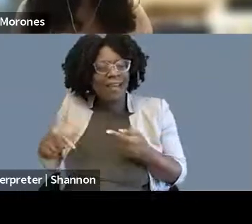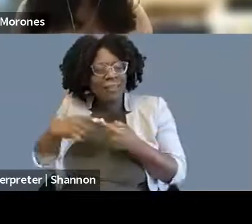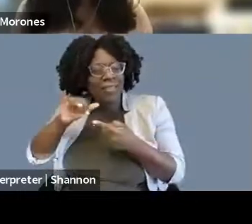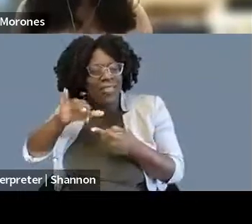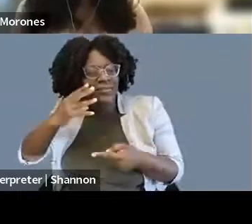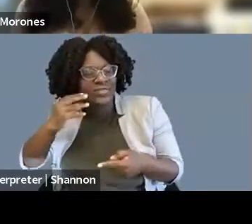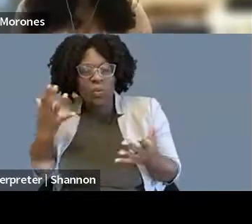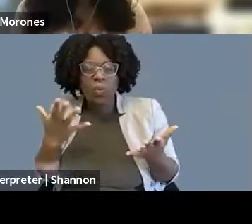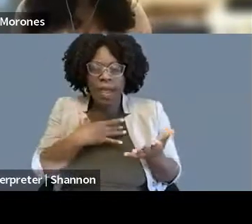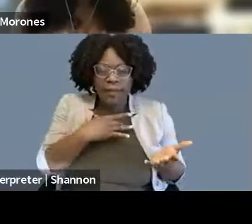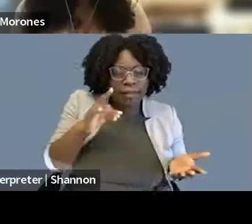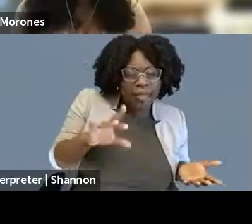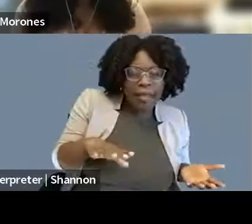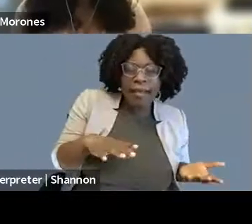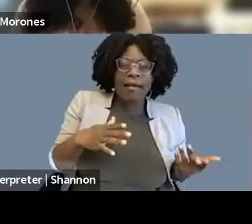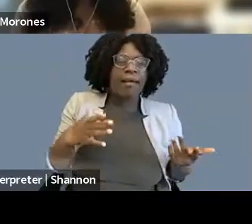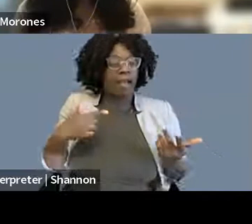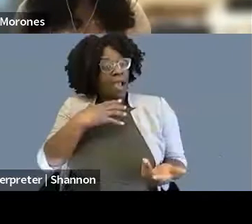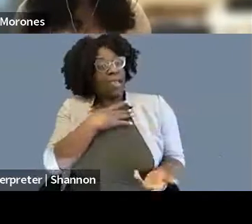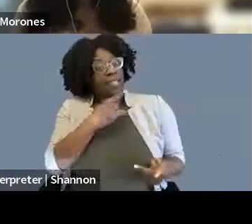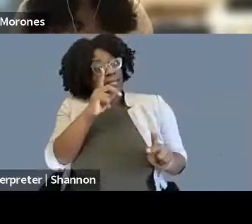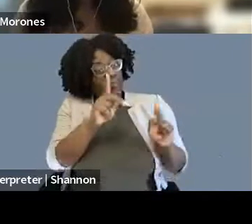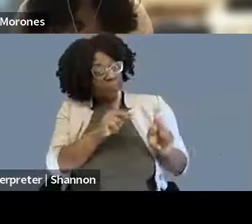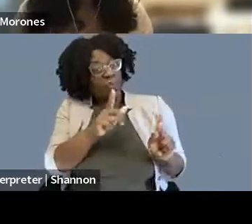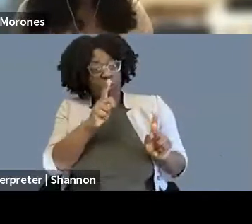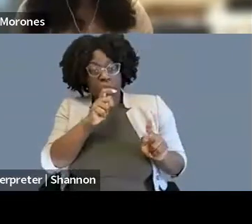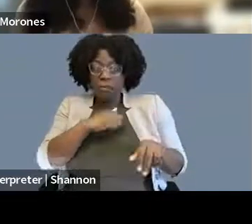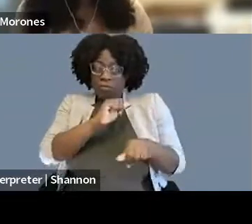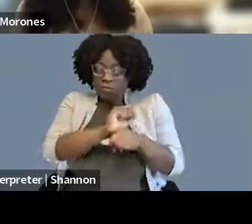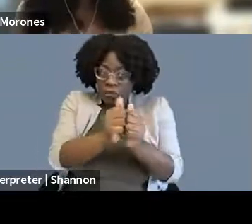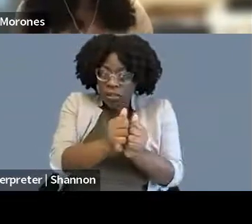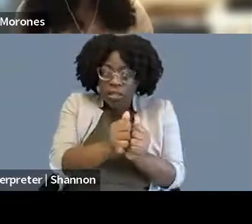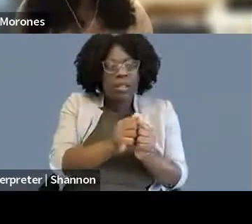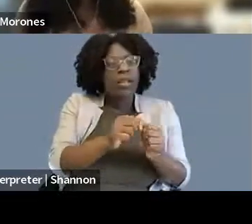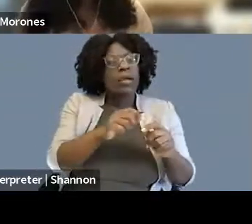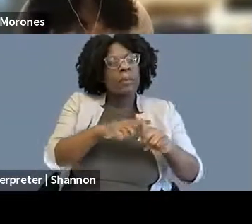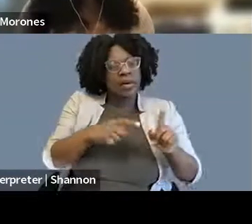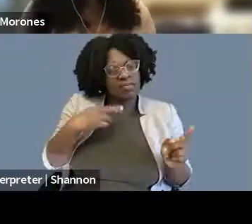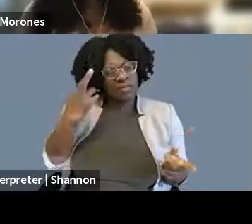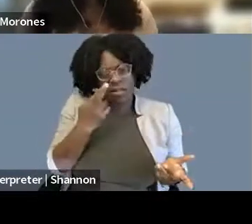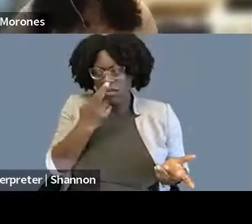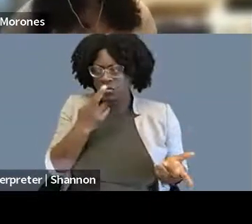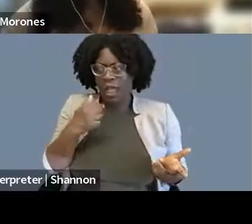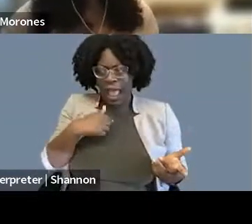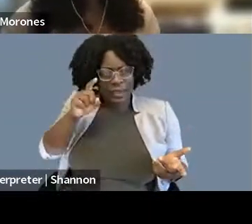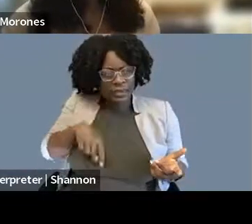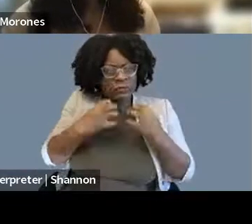but I realized that I can't just do work and just not have any meaning in it for me personally, and that was extraordinarily valuable,